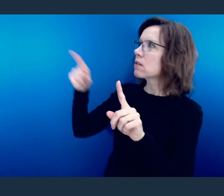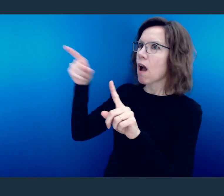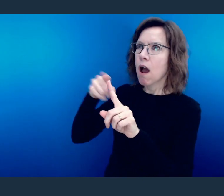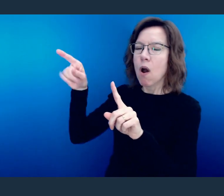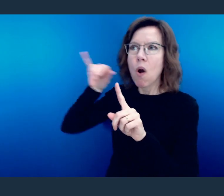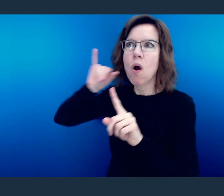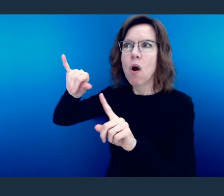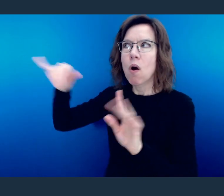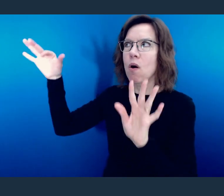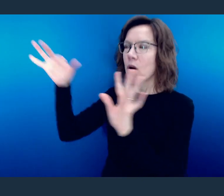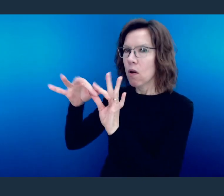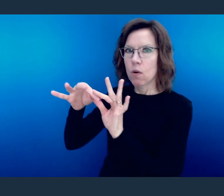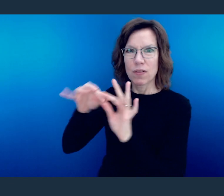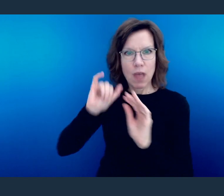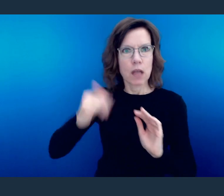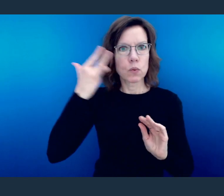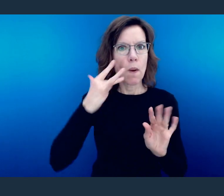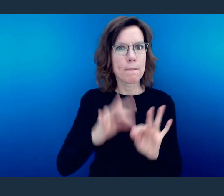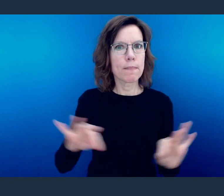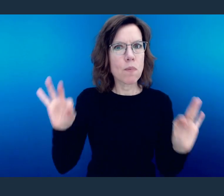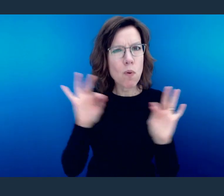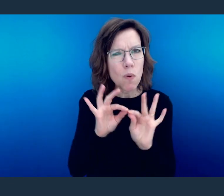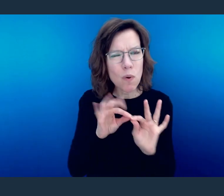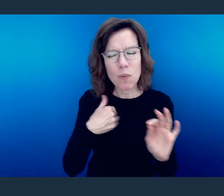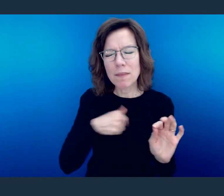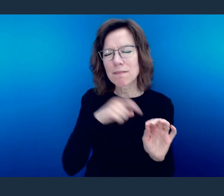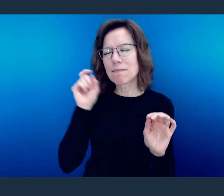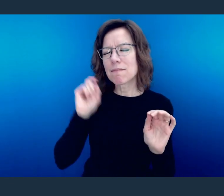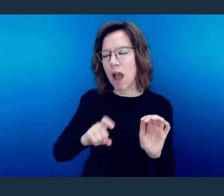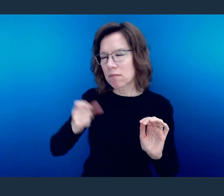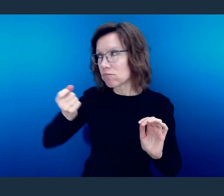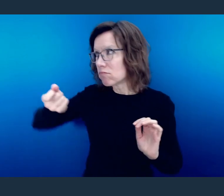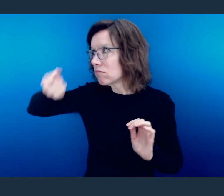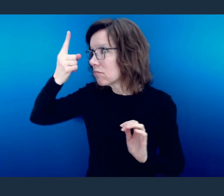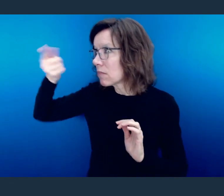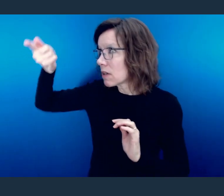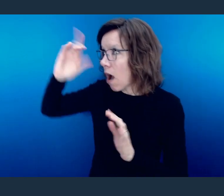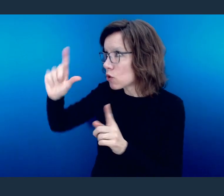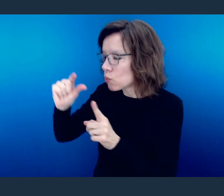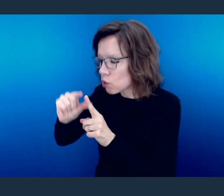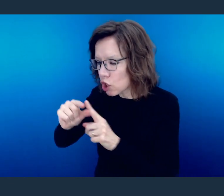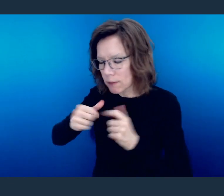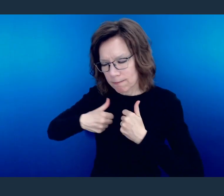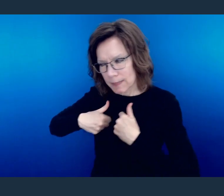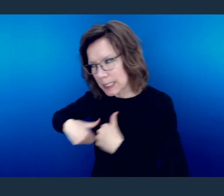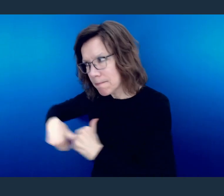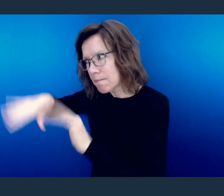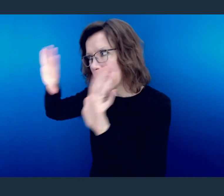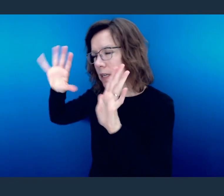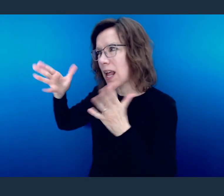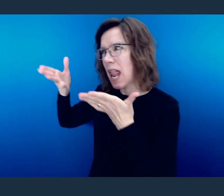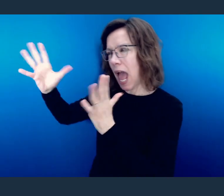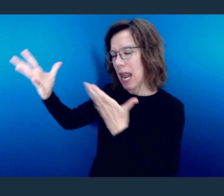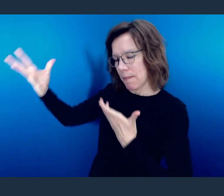And that's why it's important that we understand and that we submit ourselves to the word of God, so that we might be transformed.